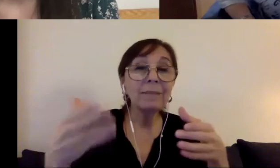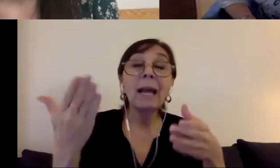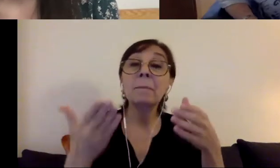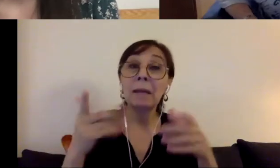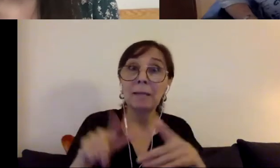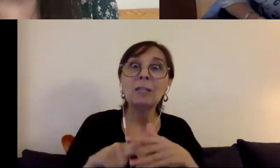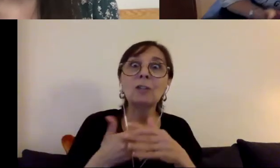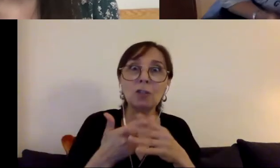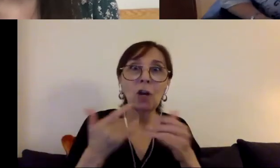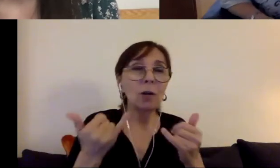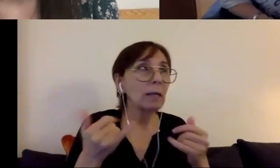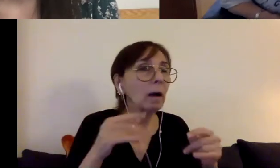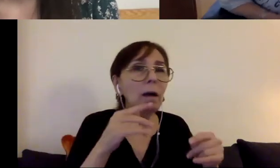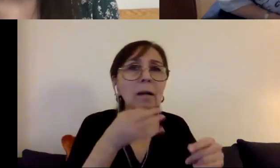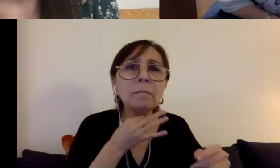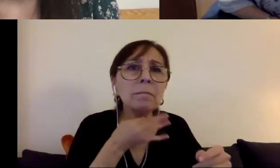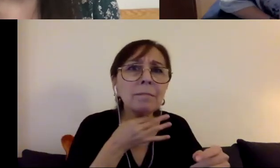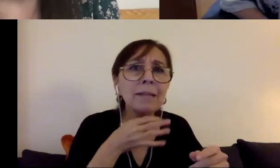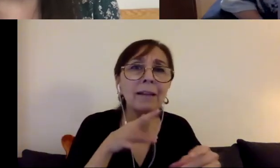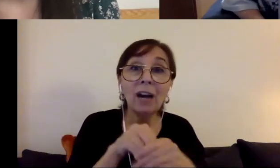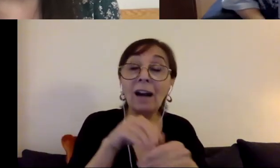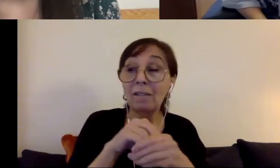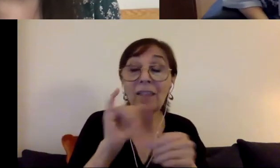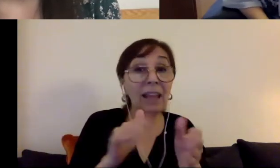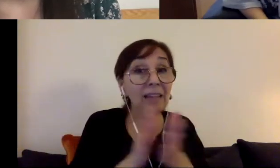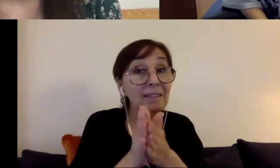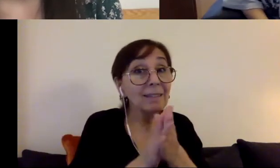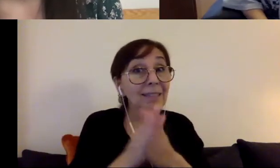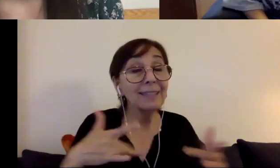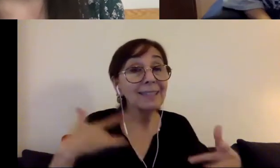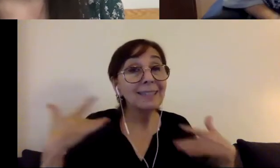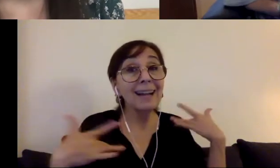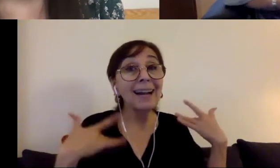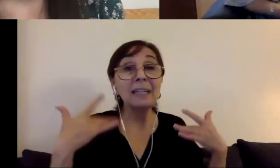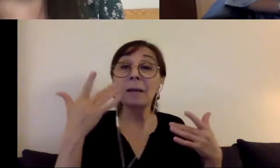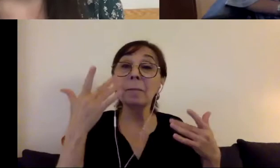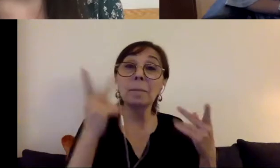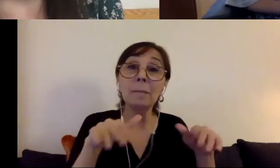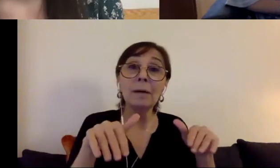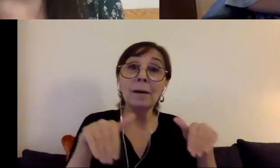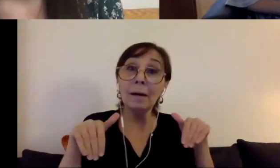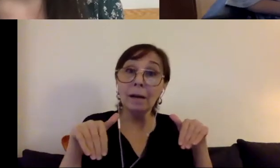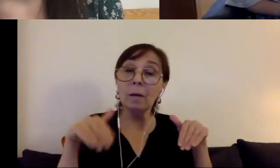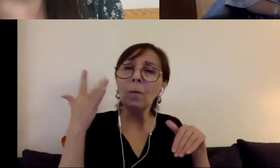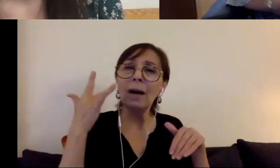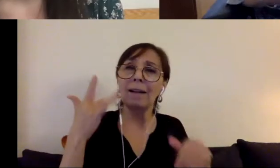They may be getting involved with it now which is very exciting because people have felt alone. As one